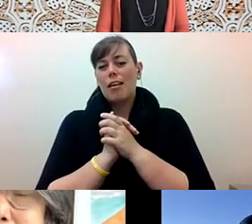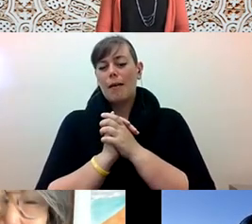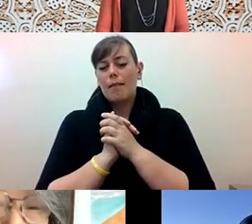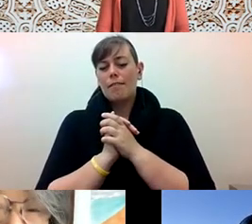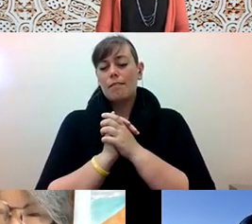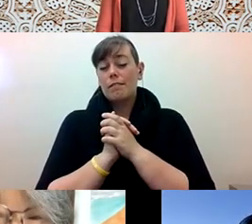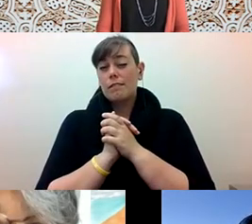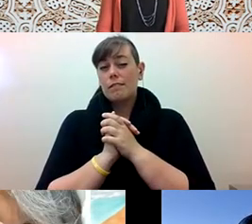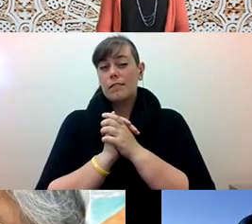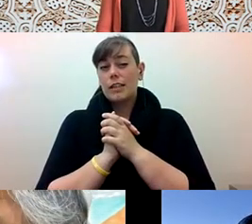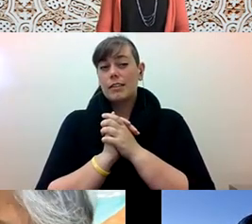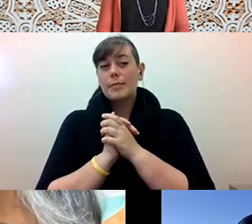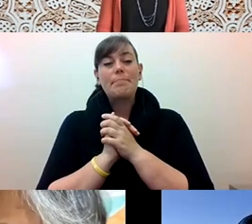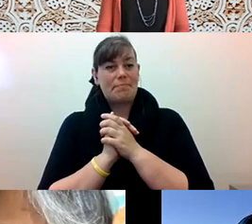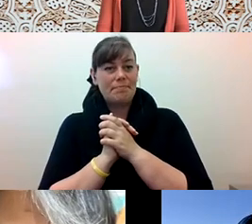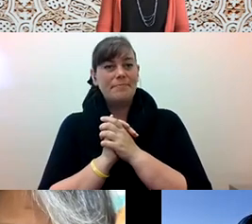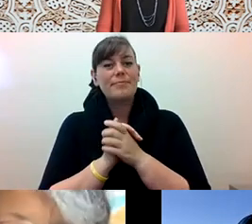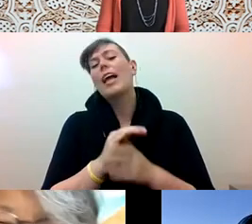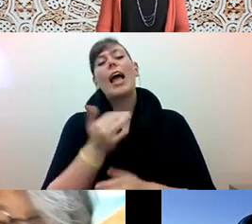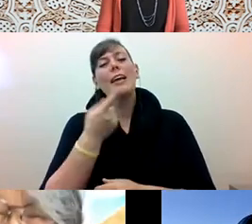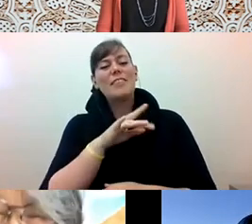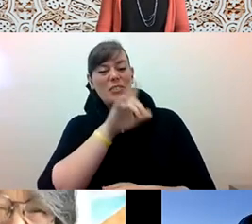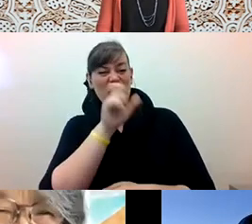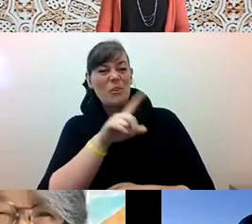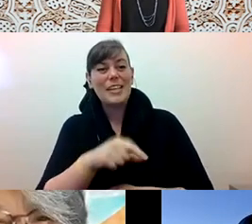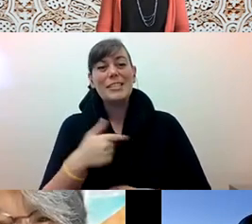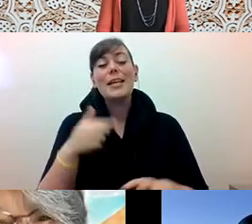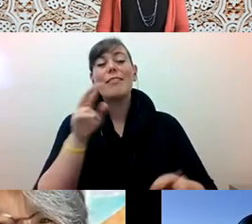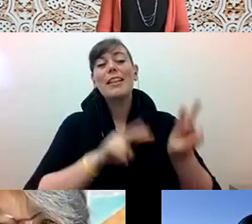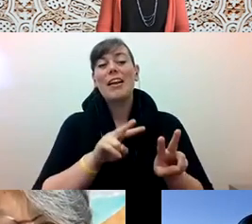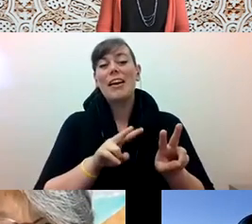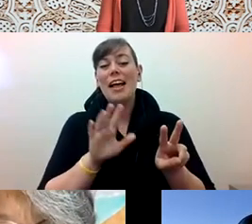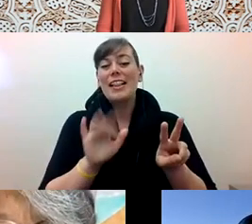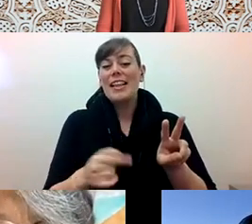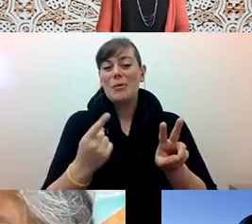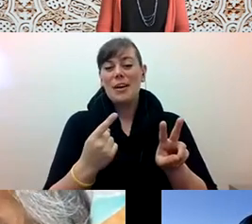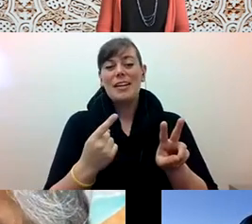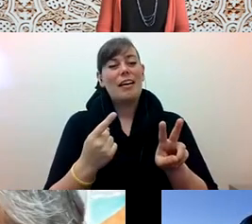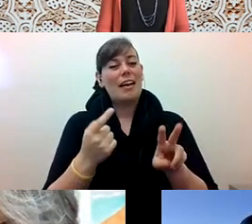pam tau lee: I'm... I was looking at some of the questions and that one is a little bit too complex for me.